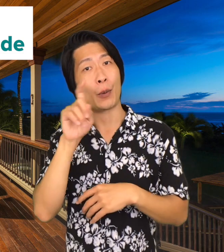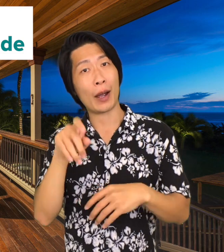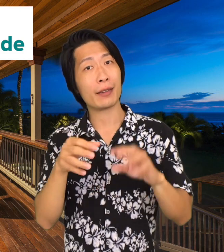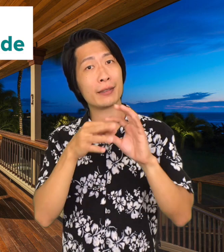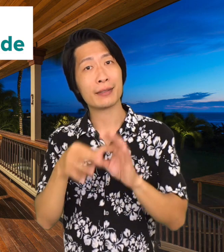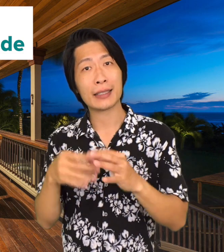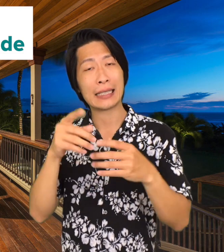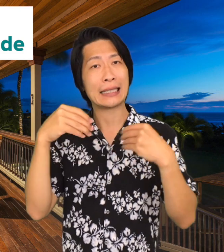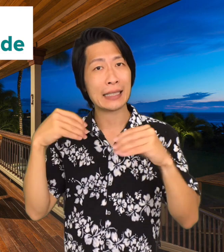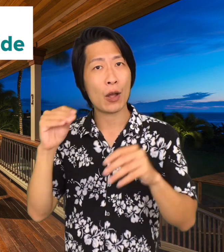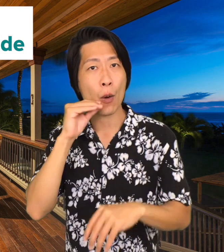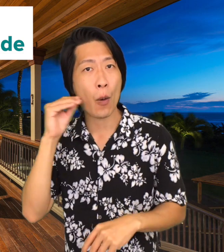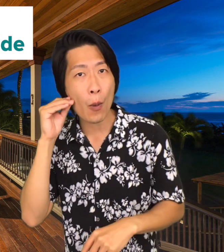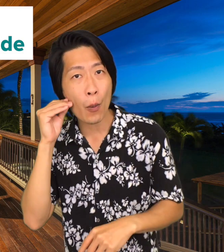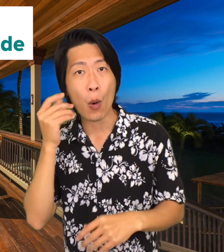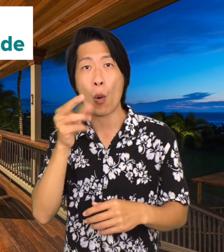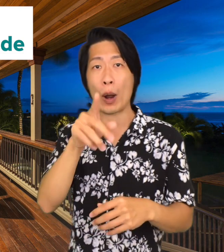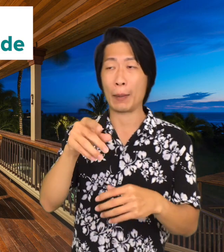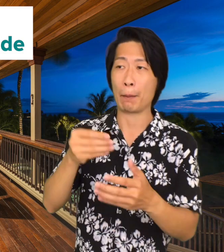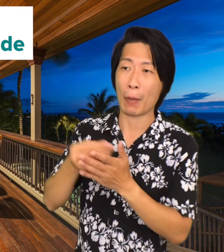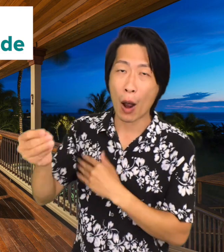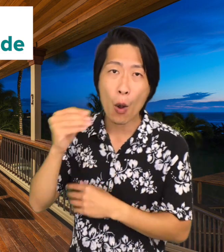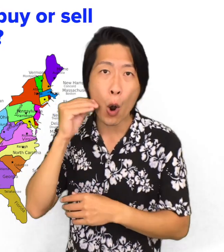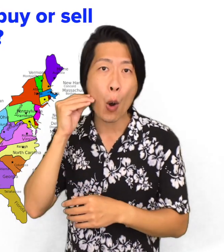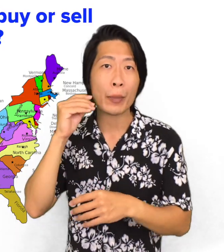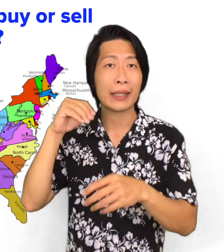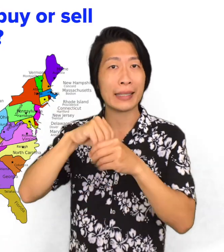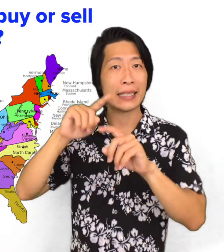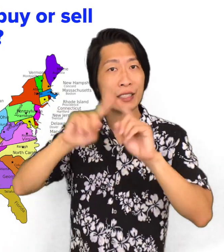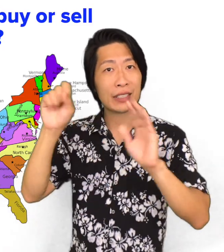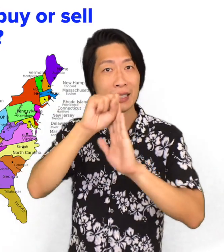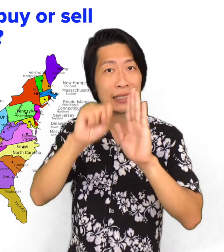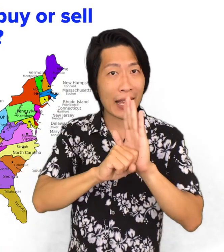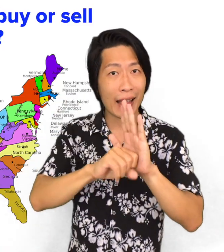or if you have questions about selling your home or buying your home in a